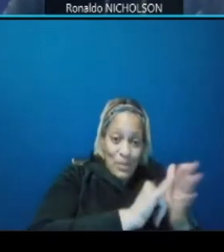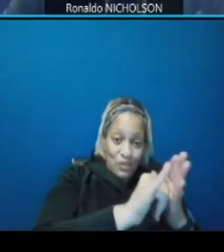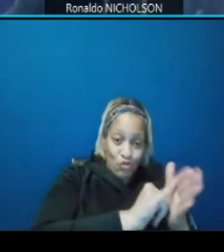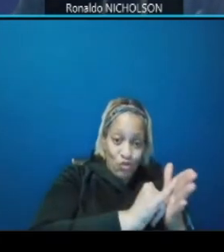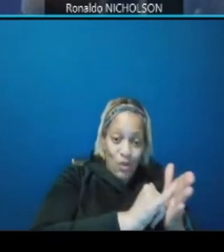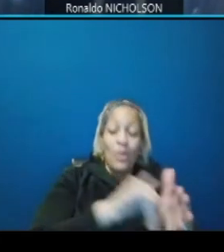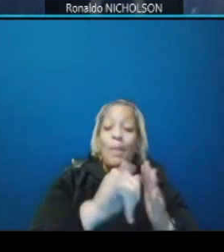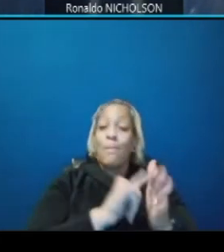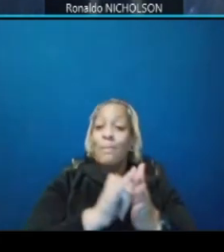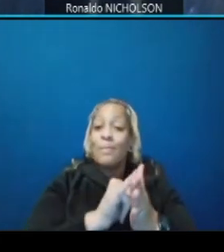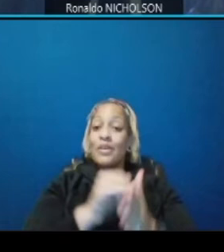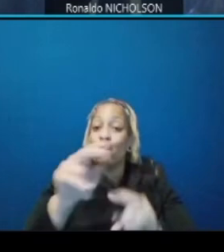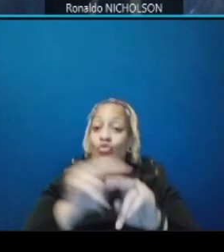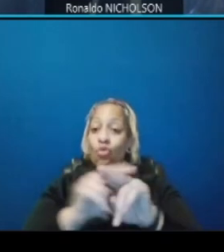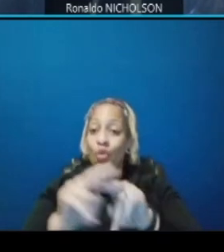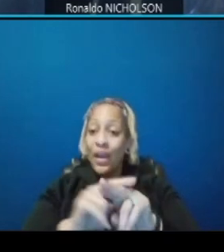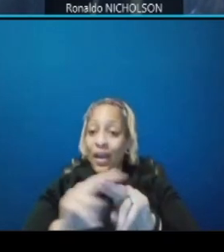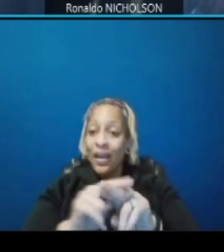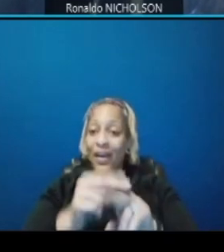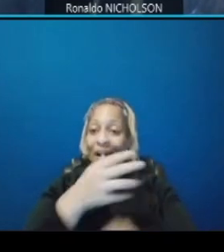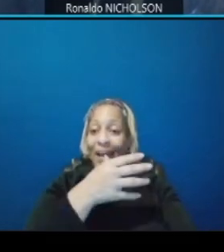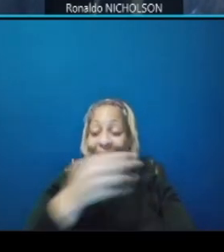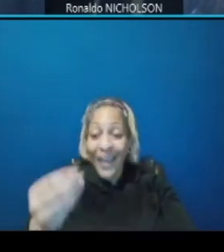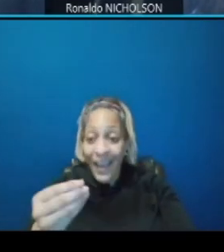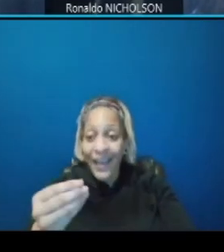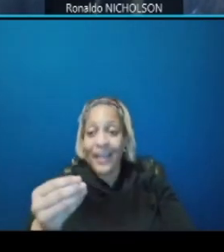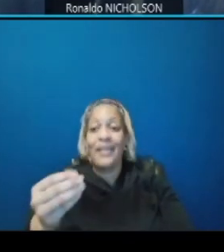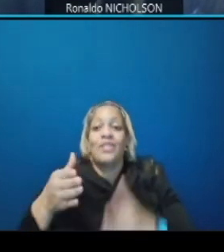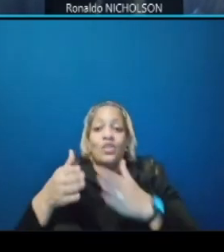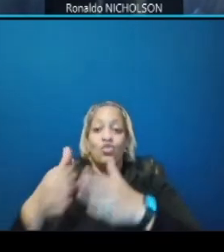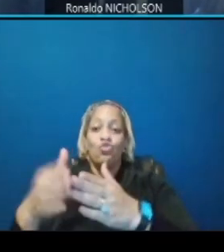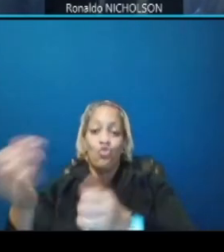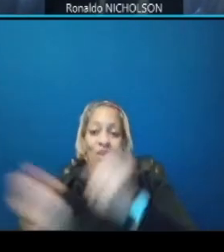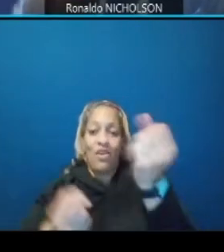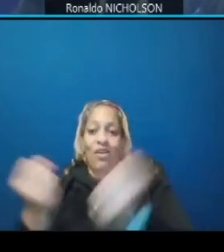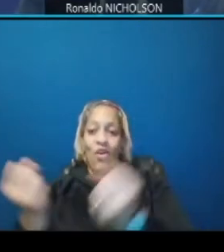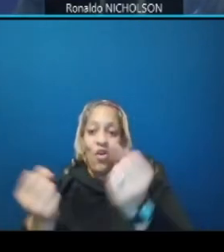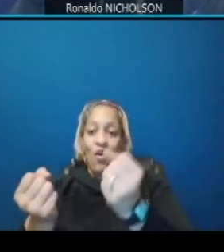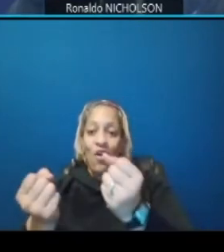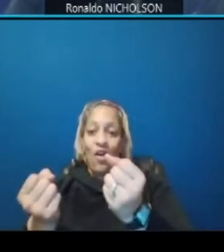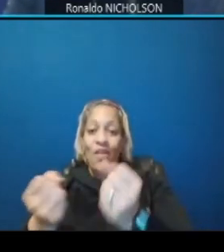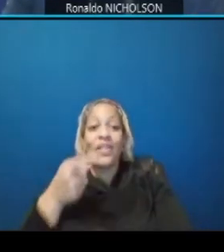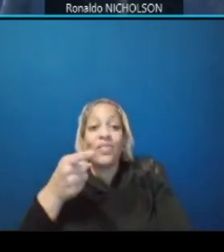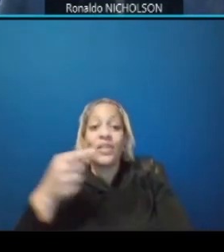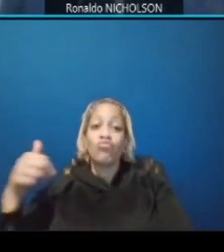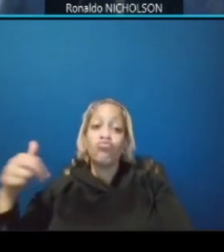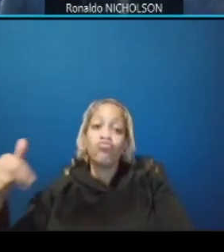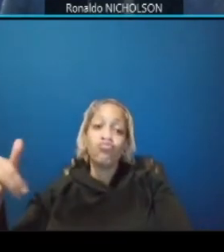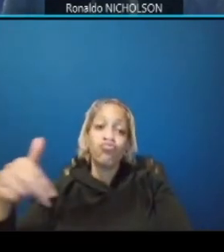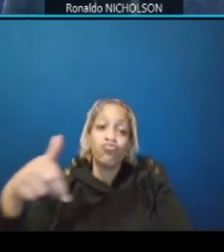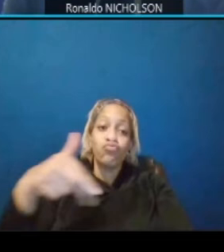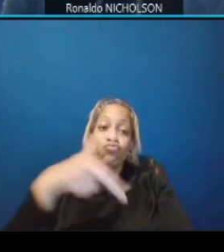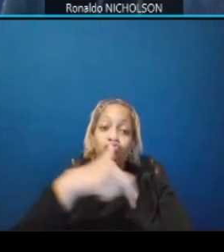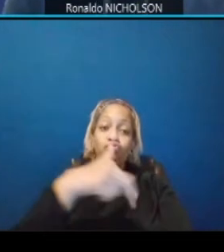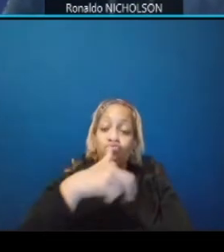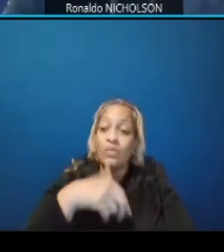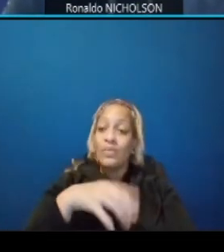and the um streetcar this walk of plaza will have enhancements for local businesses